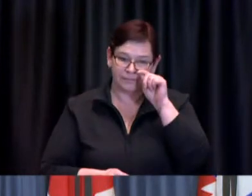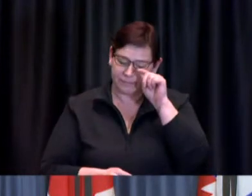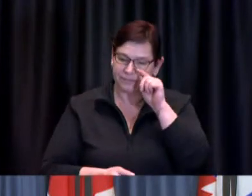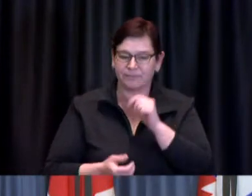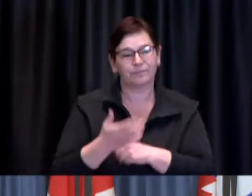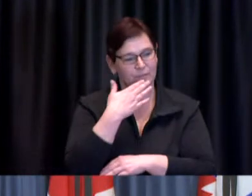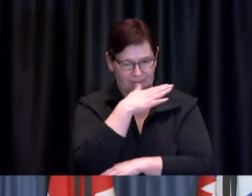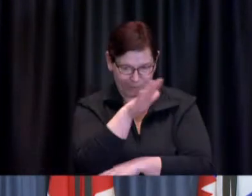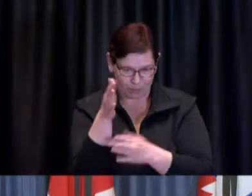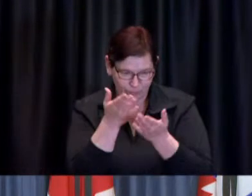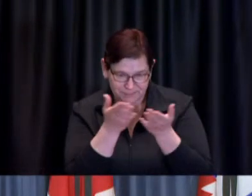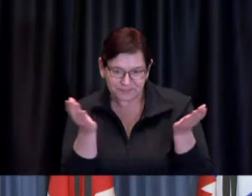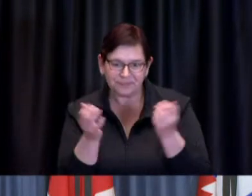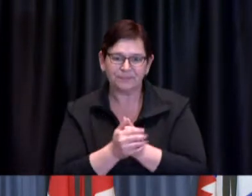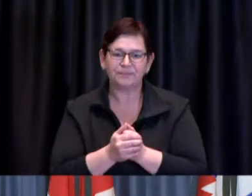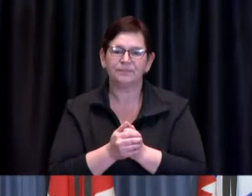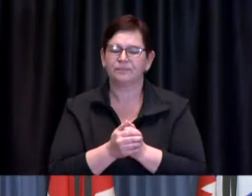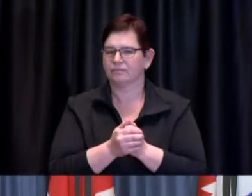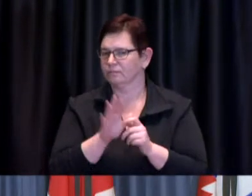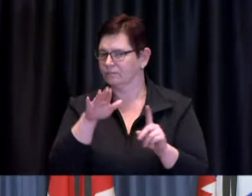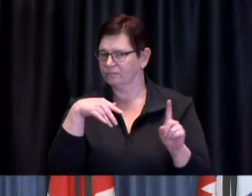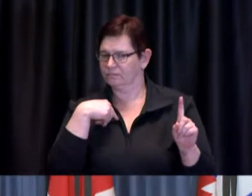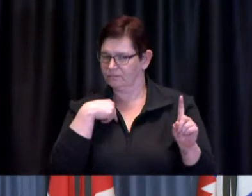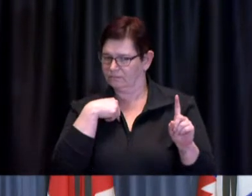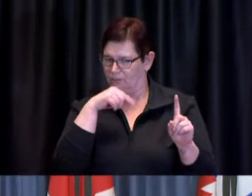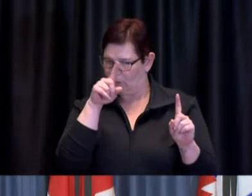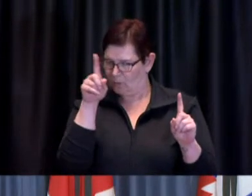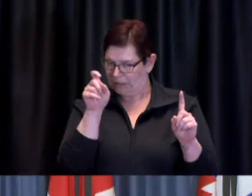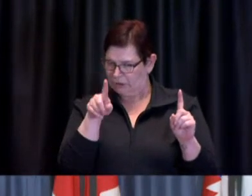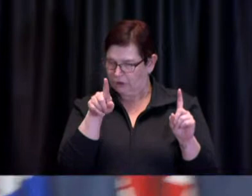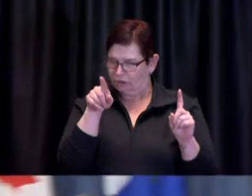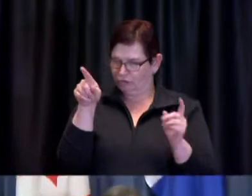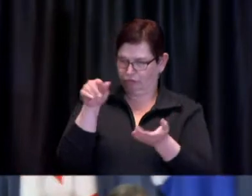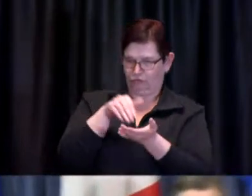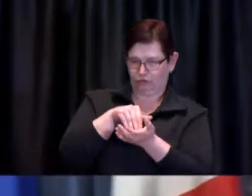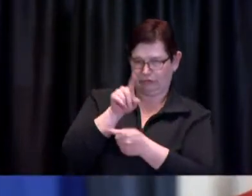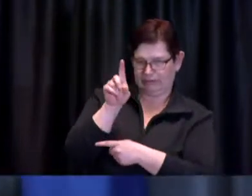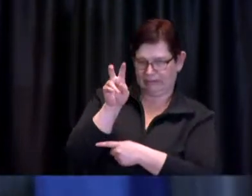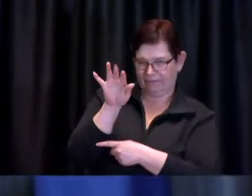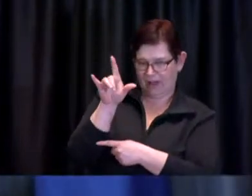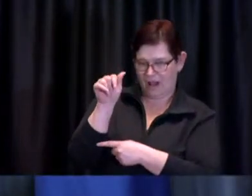My first question is for Dr. de Villa and it's something of a follow-up to Natalie's question